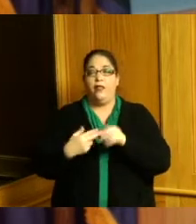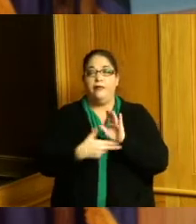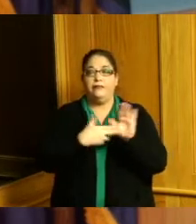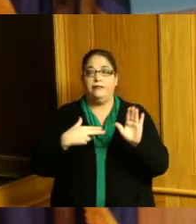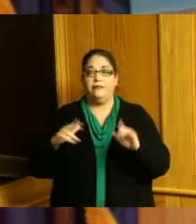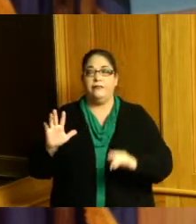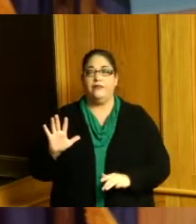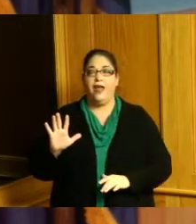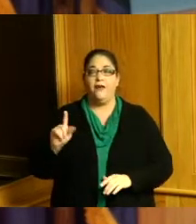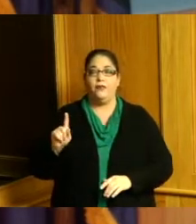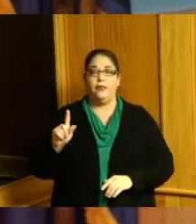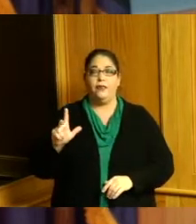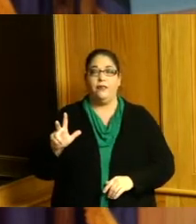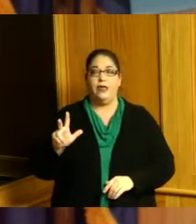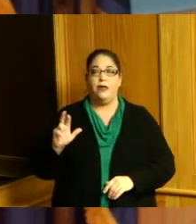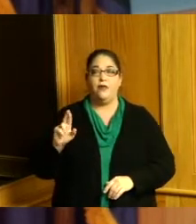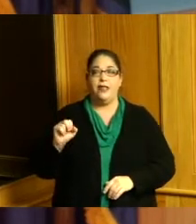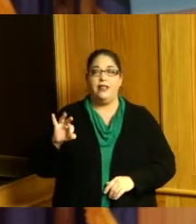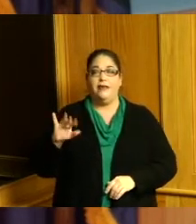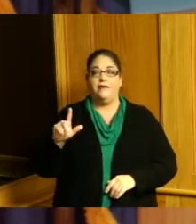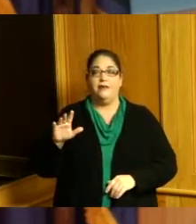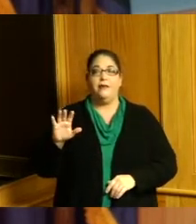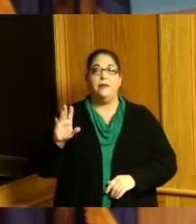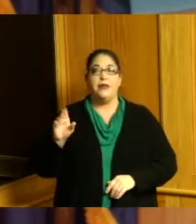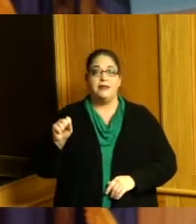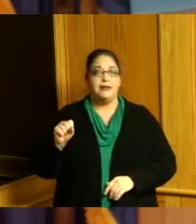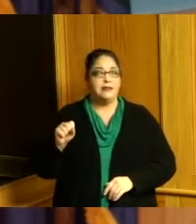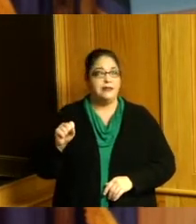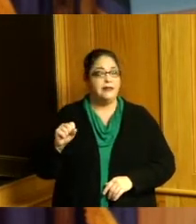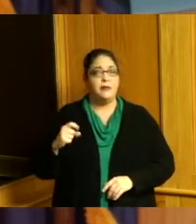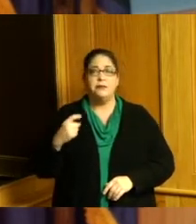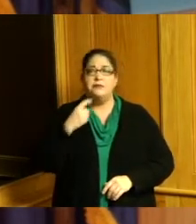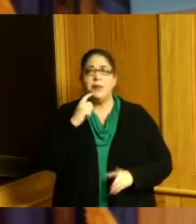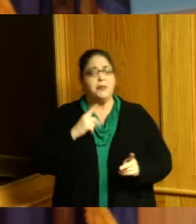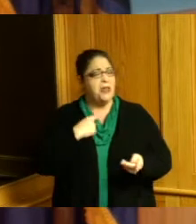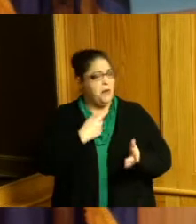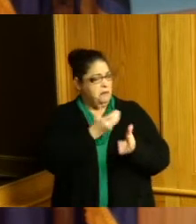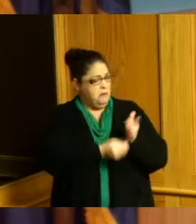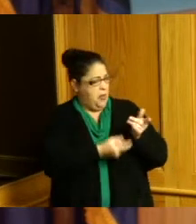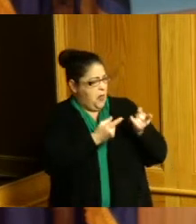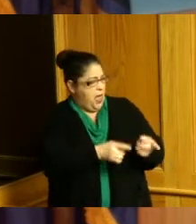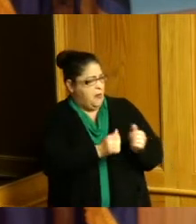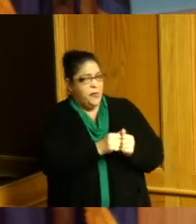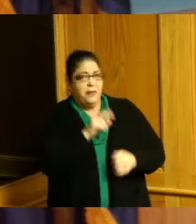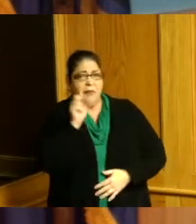bus and so then people say well what happened with the bus because I always believe in giving